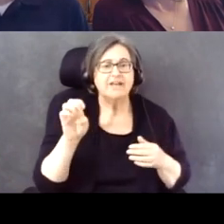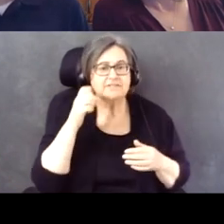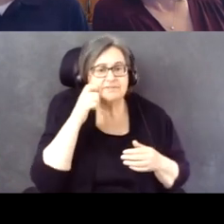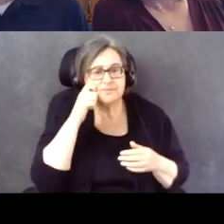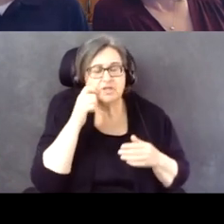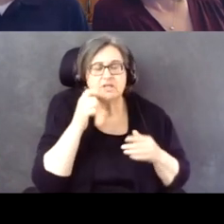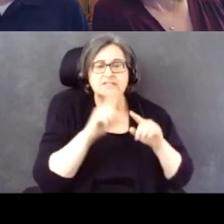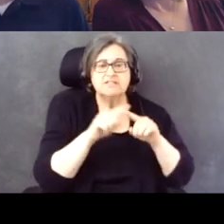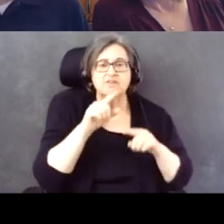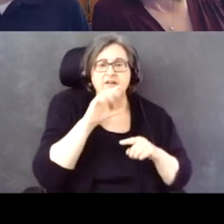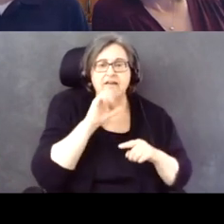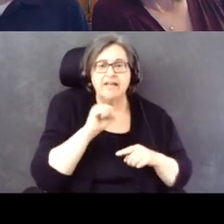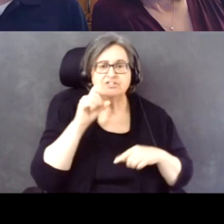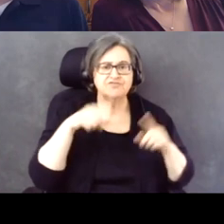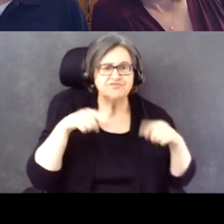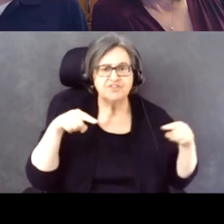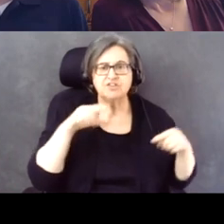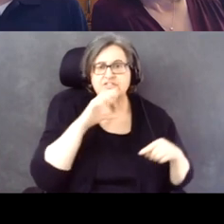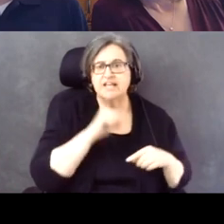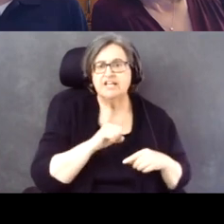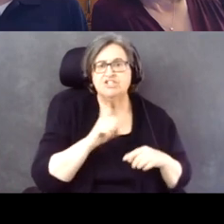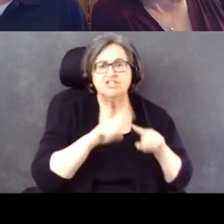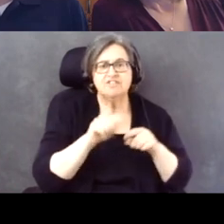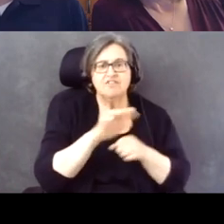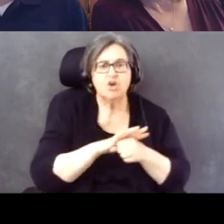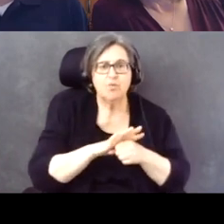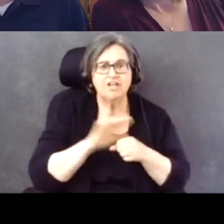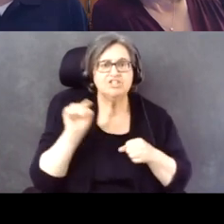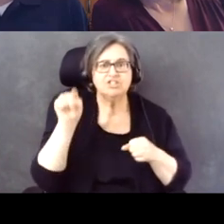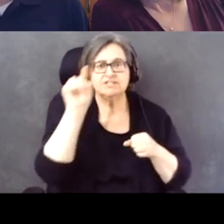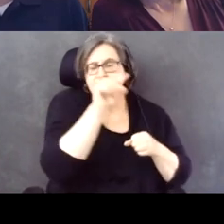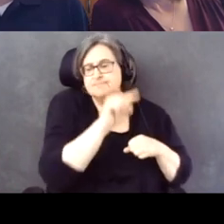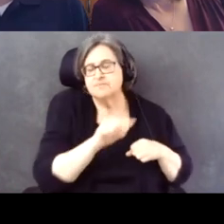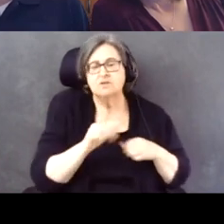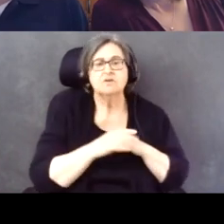And age groups. People with disabilities were more likely to vote in 2020 than 2016.